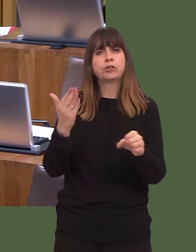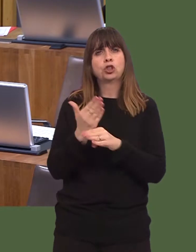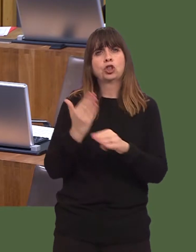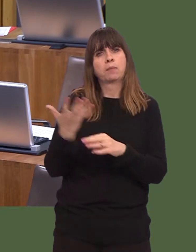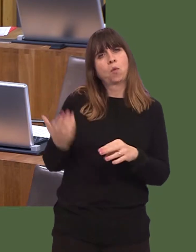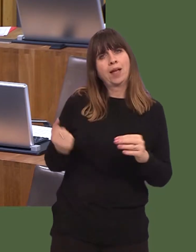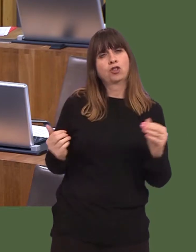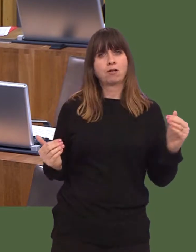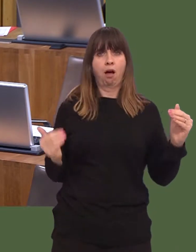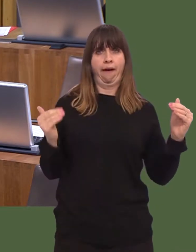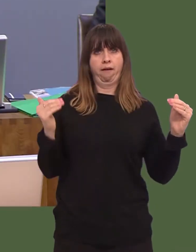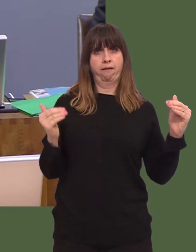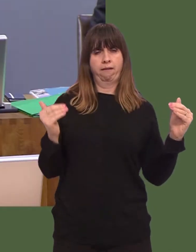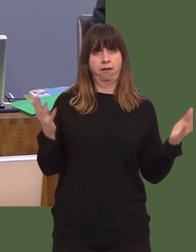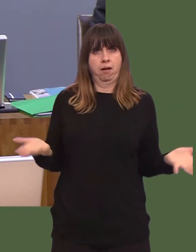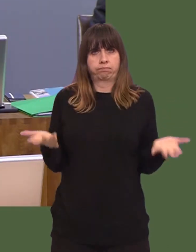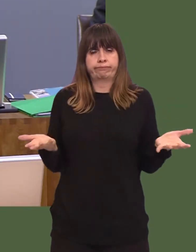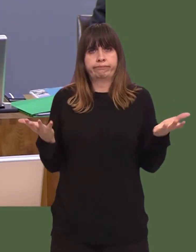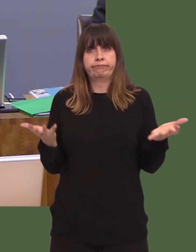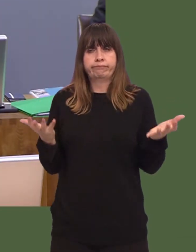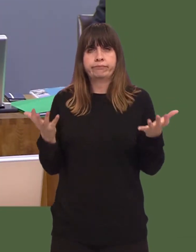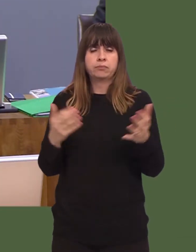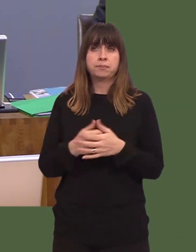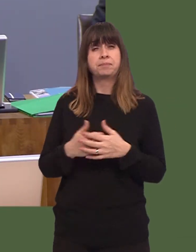The leader of the Welsh Conservatives asked how we judge whether the scheme is successful.